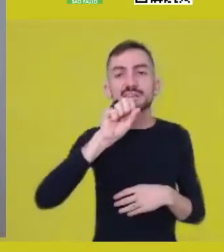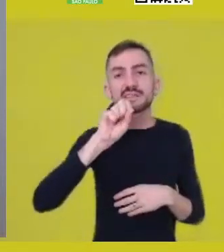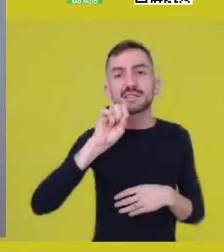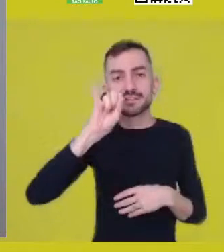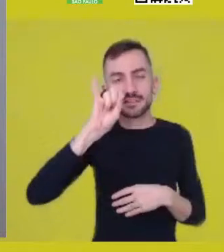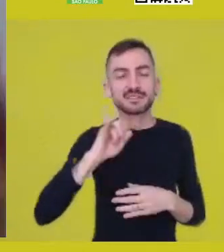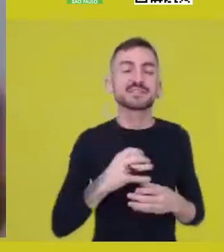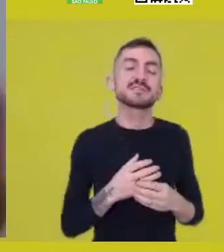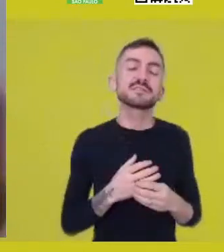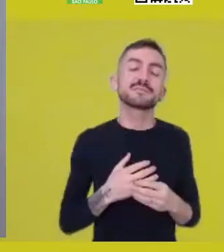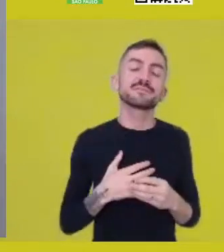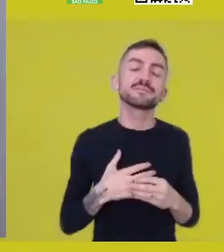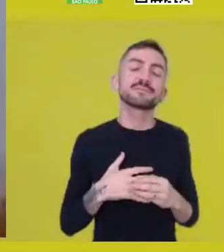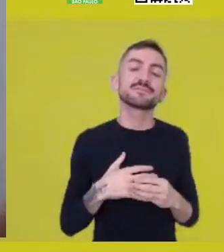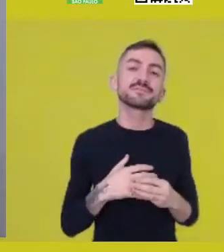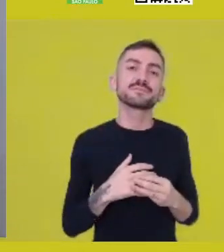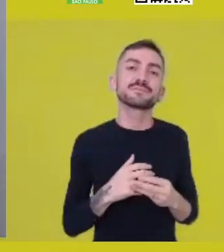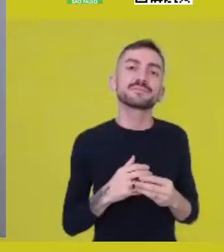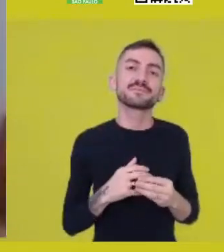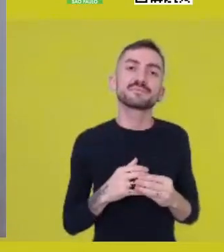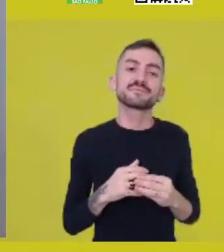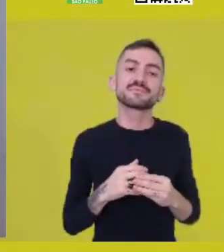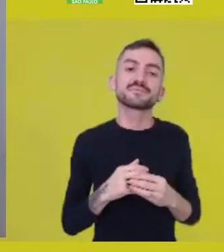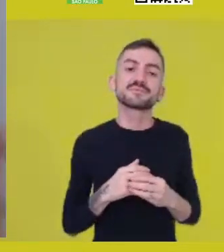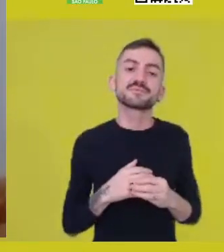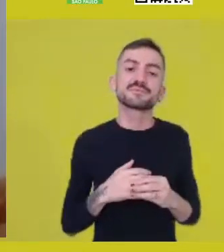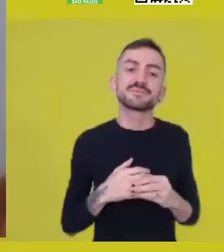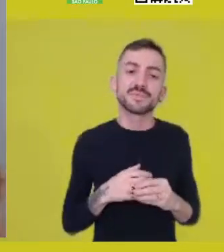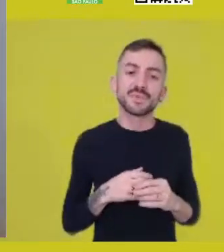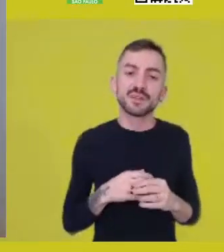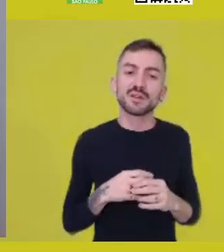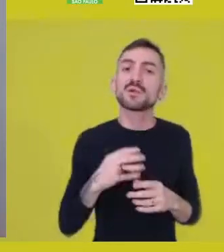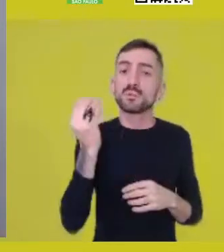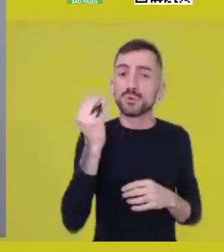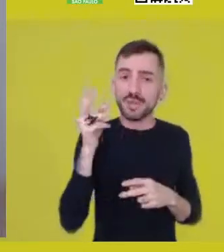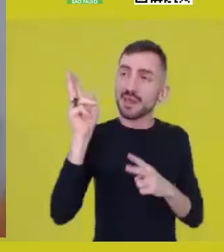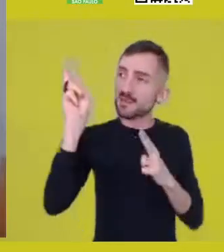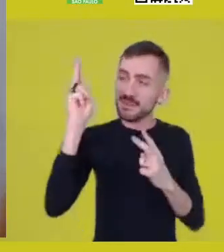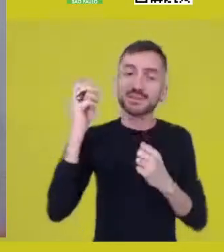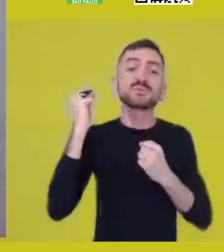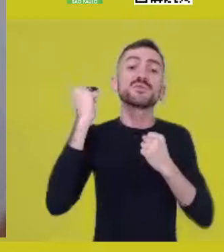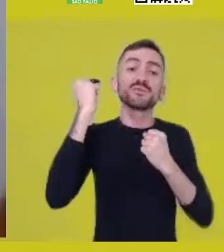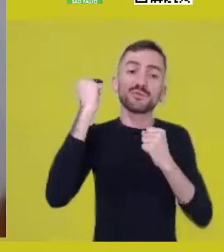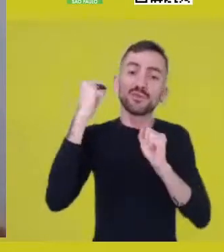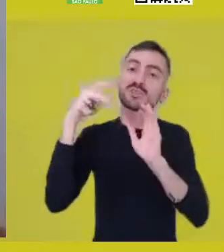meaning, a power vector in nature,